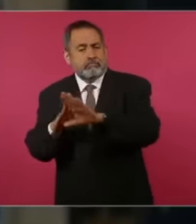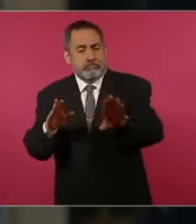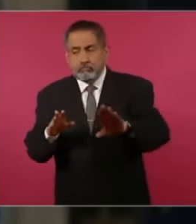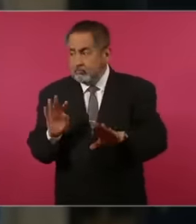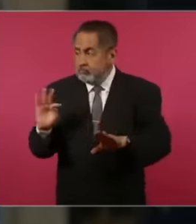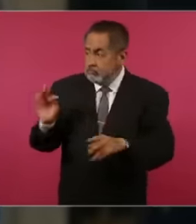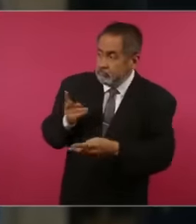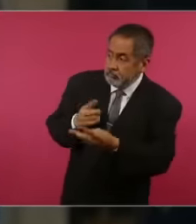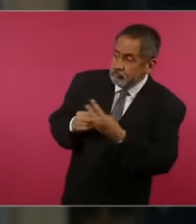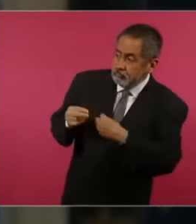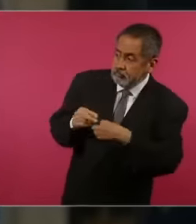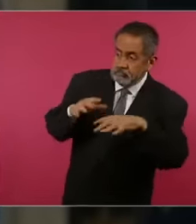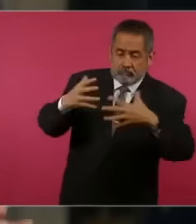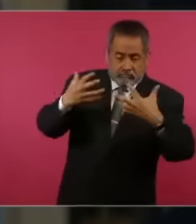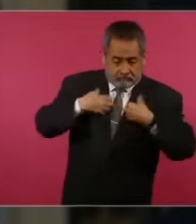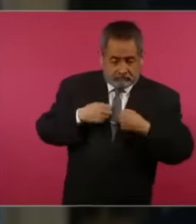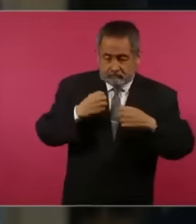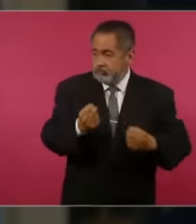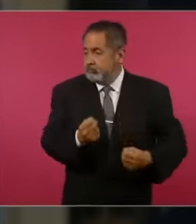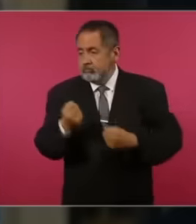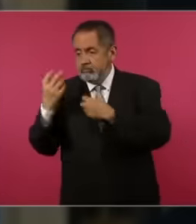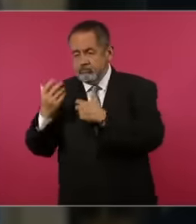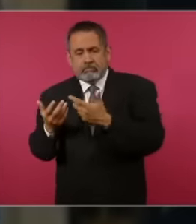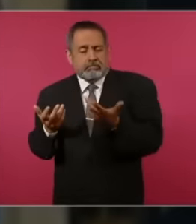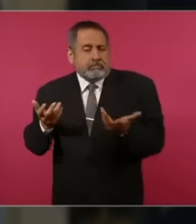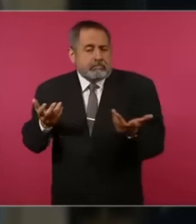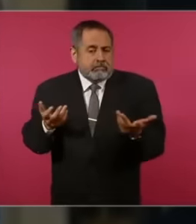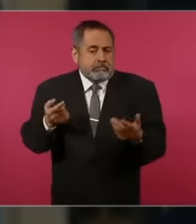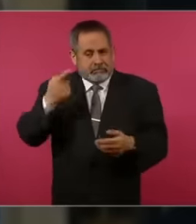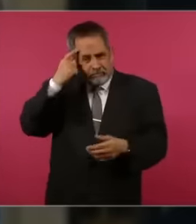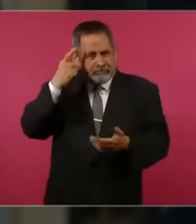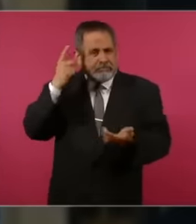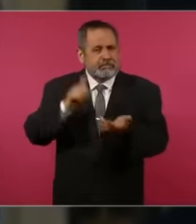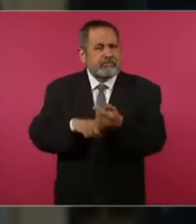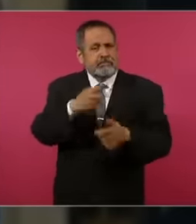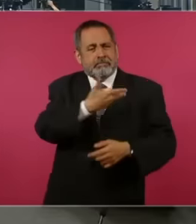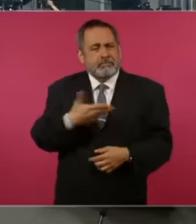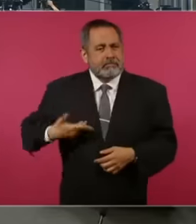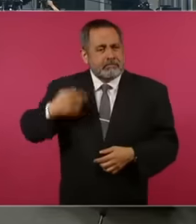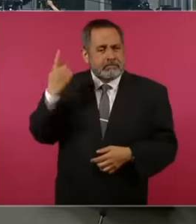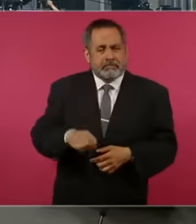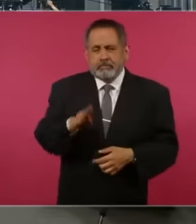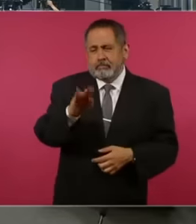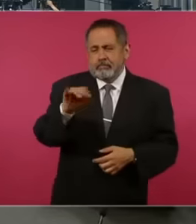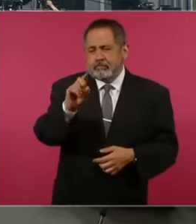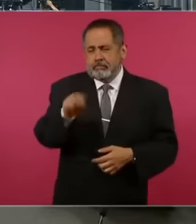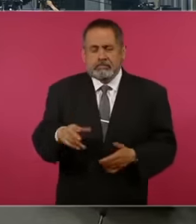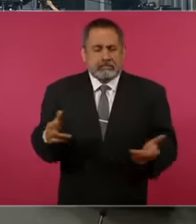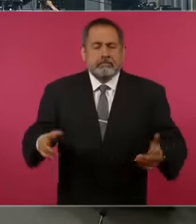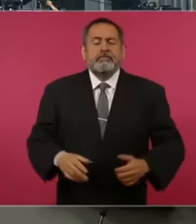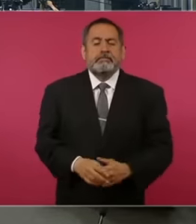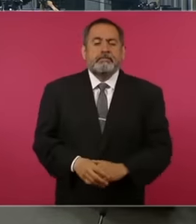returns as a result of the last order from President Biden Well, it is a